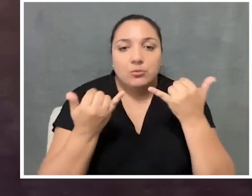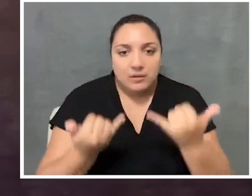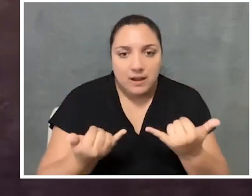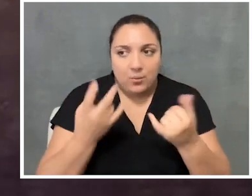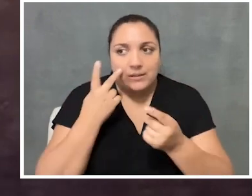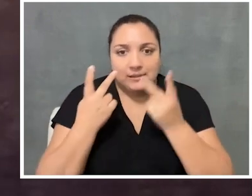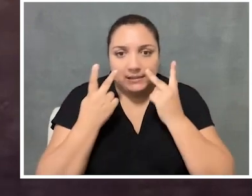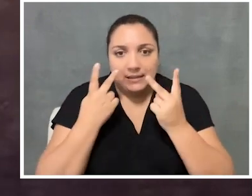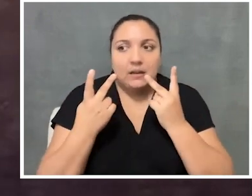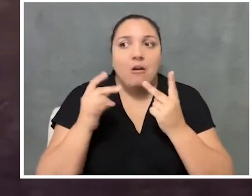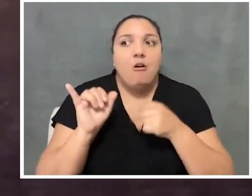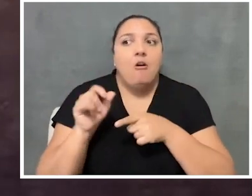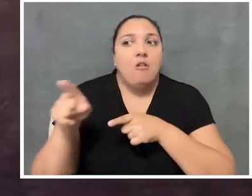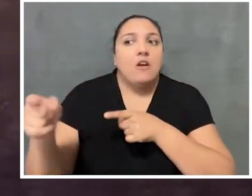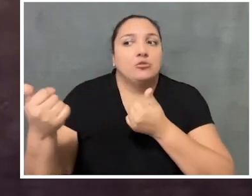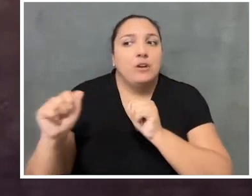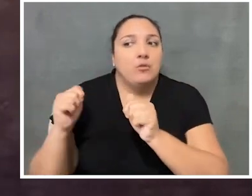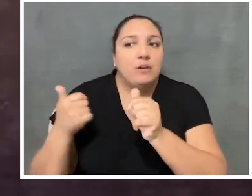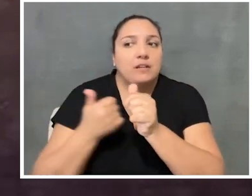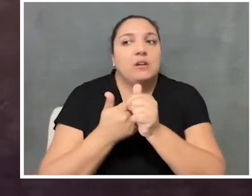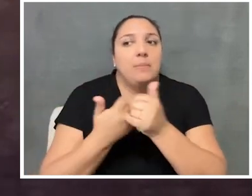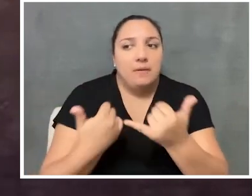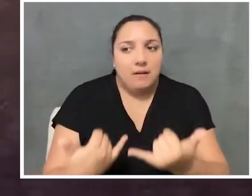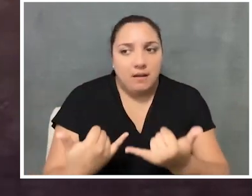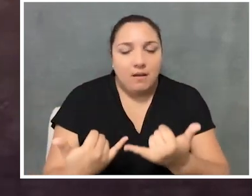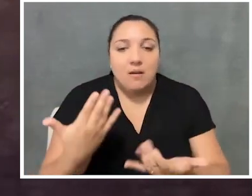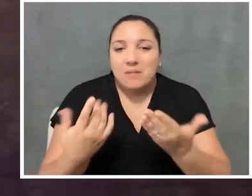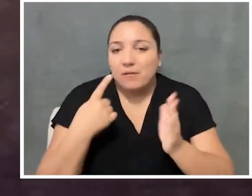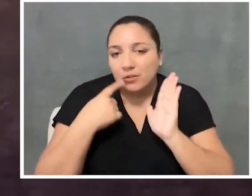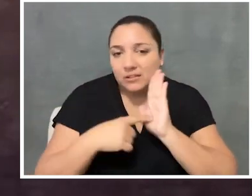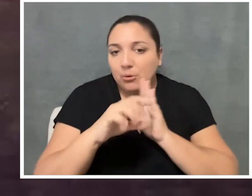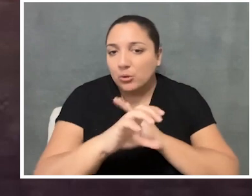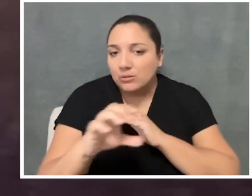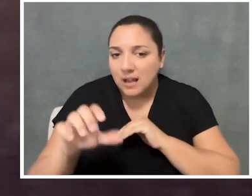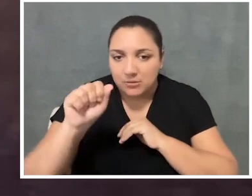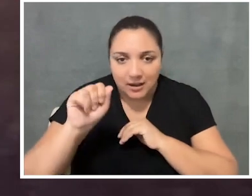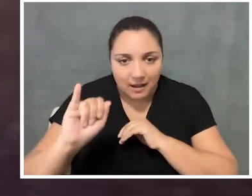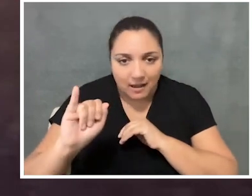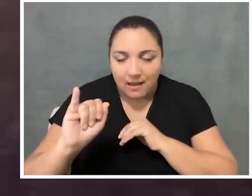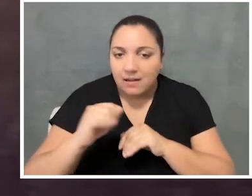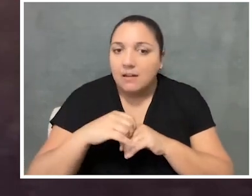And now we see them really racing to, whether it's closed captioning AI